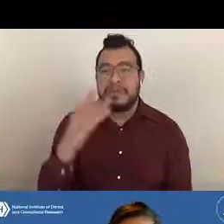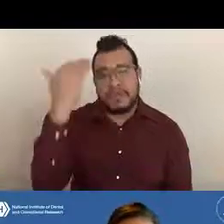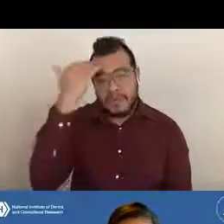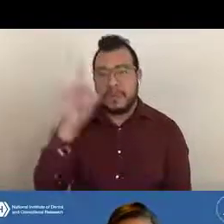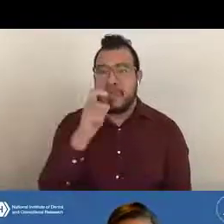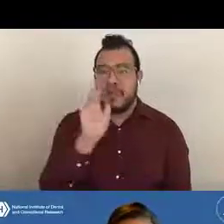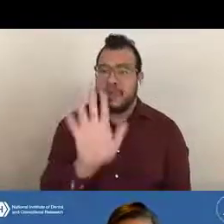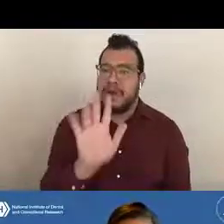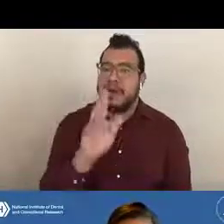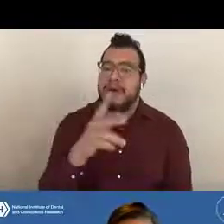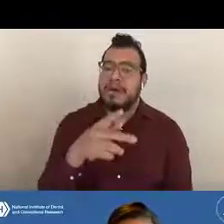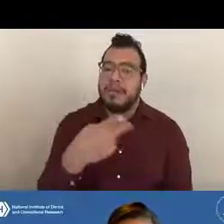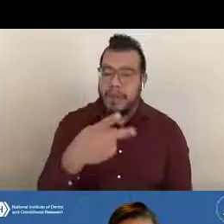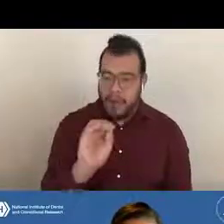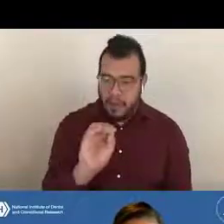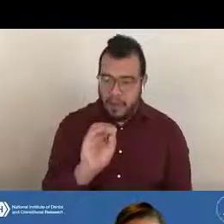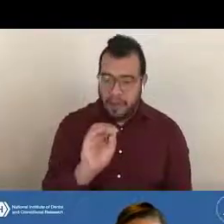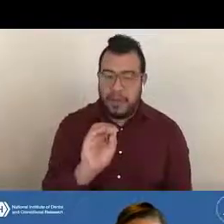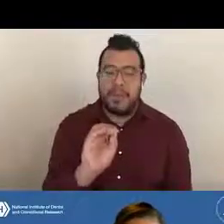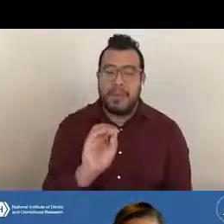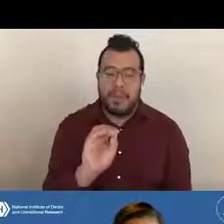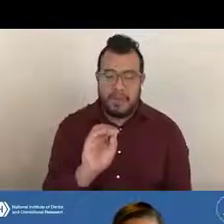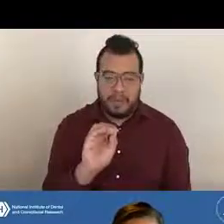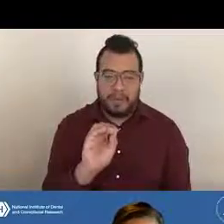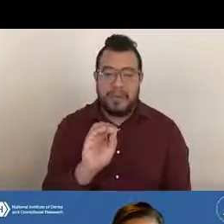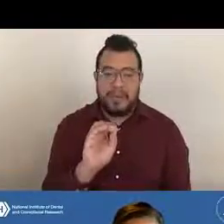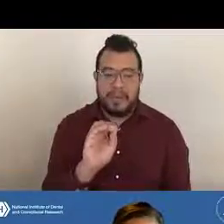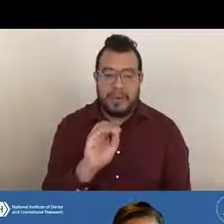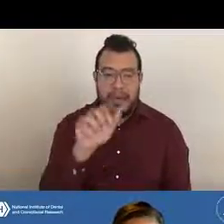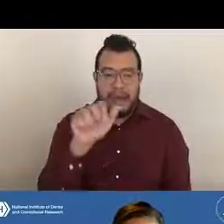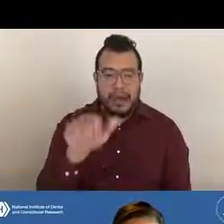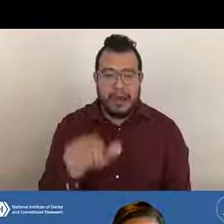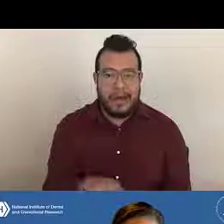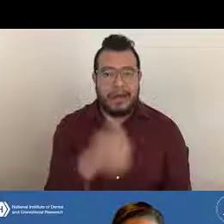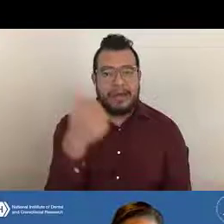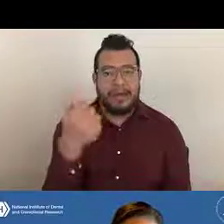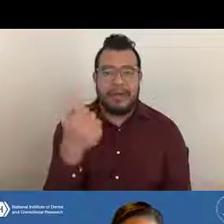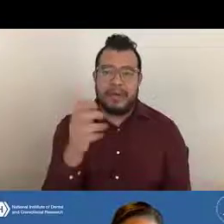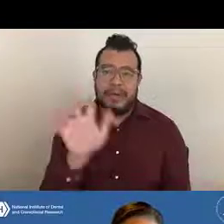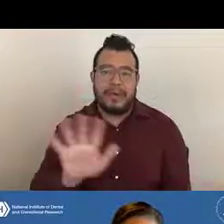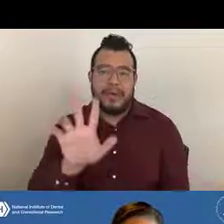and another third maybe haven't applied year